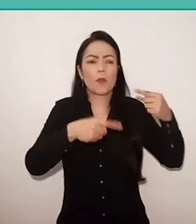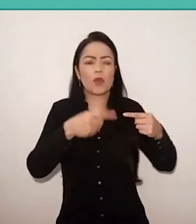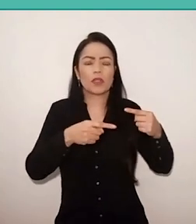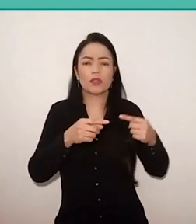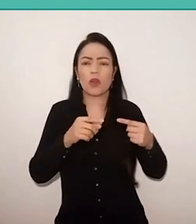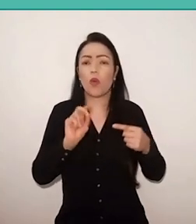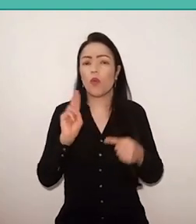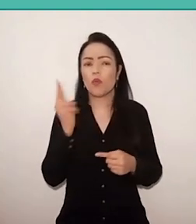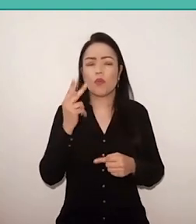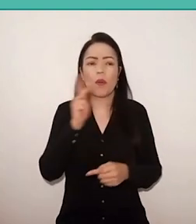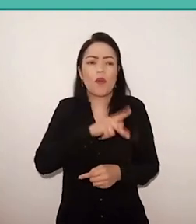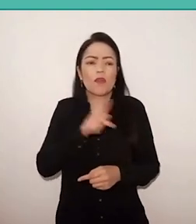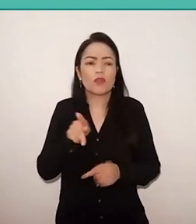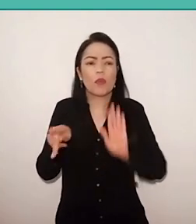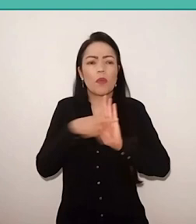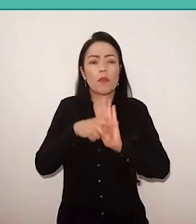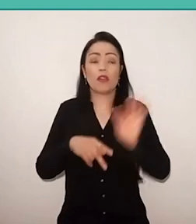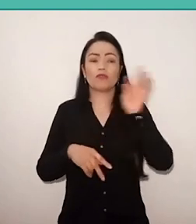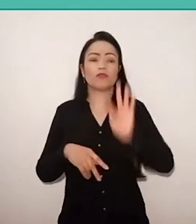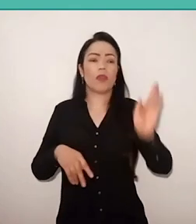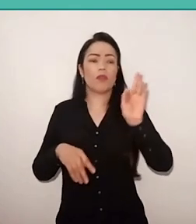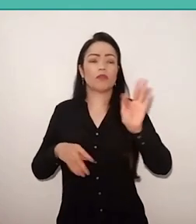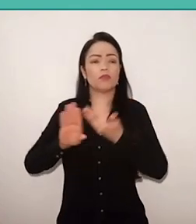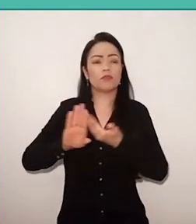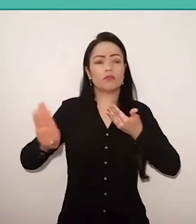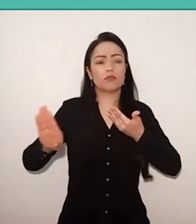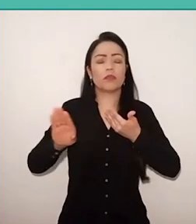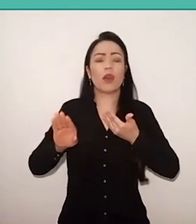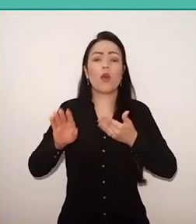or a public school teacher, or a private school teacher,